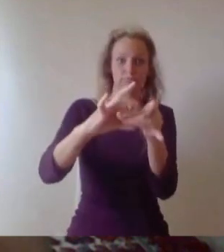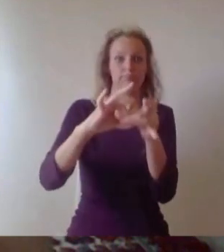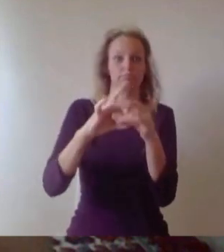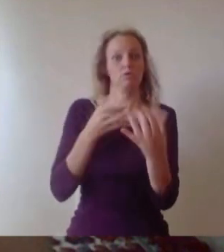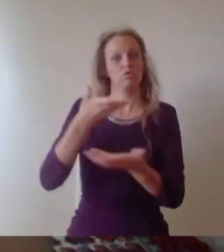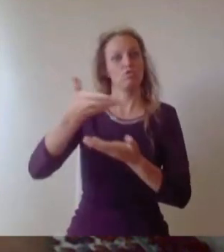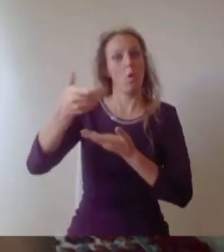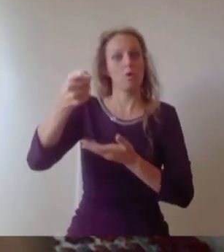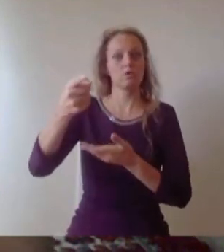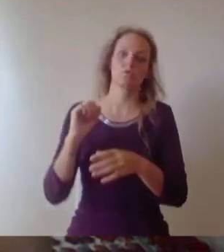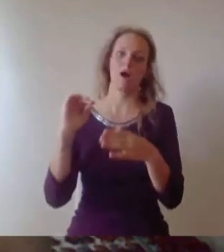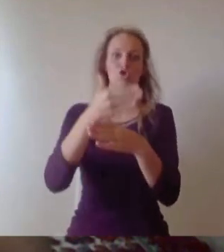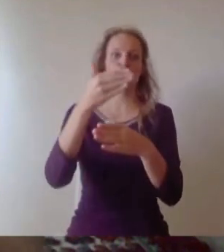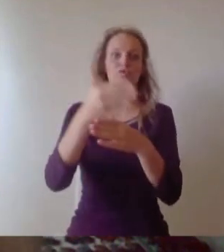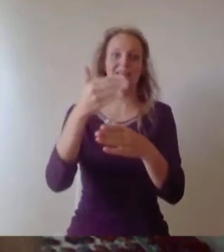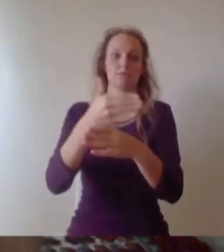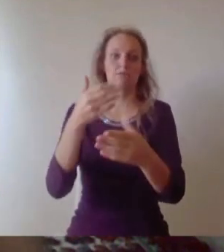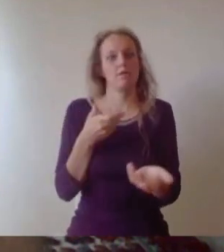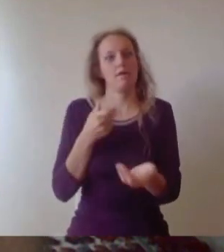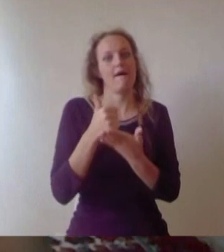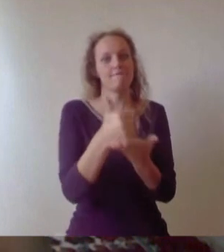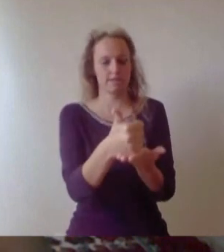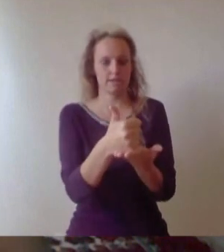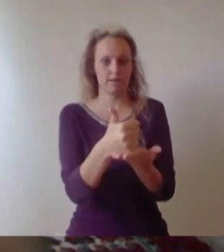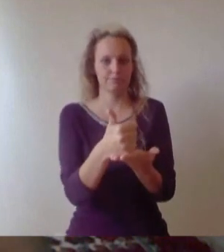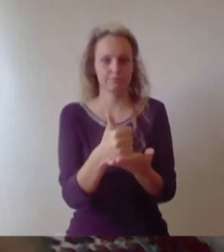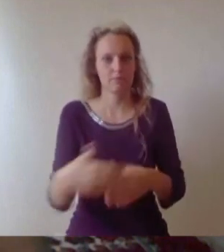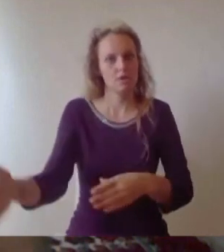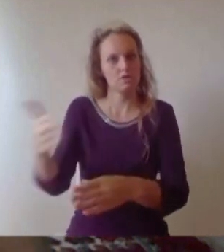Before i make way for our distinguished speakers, all that remains for me to say